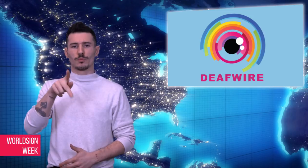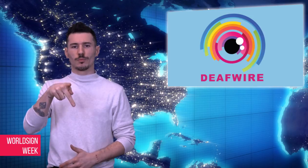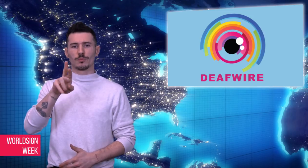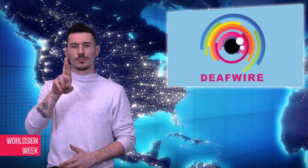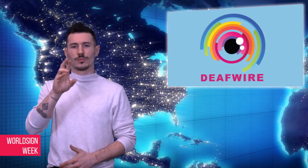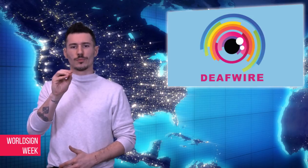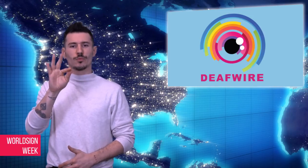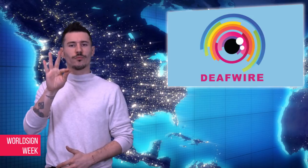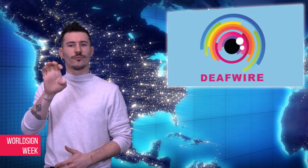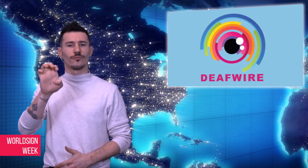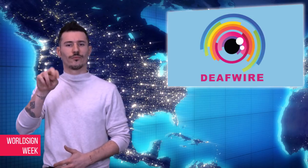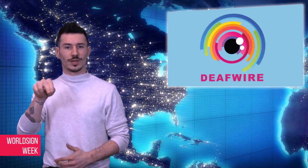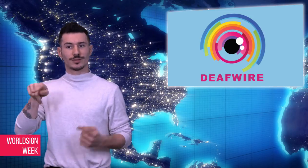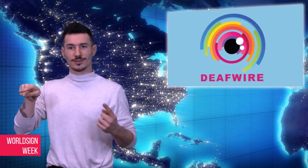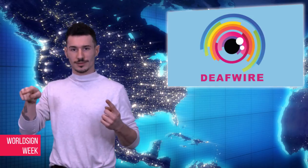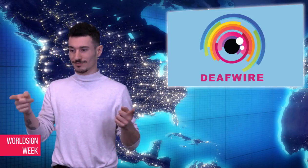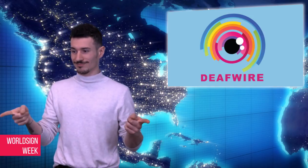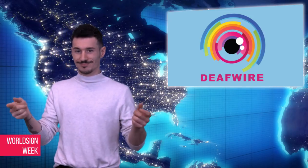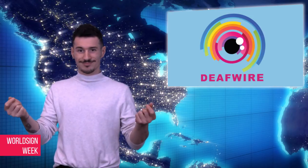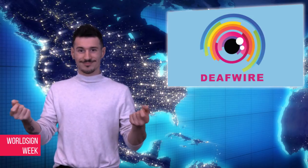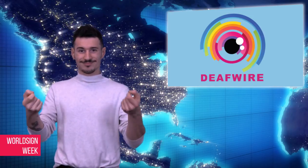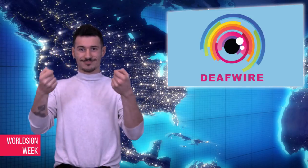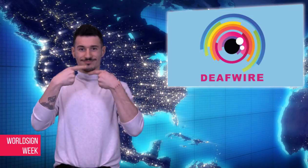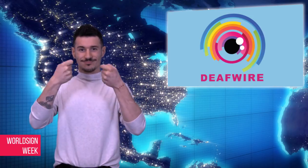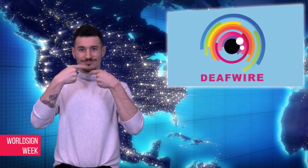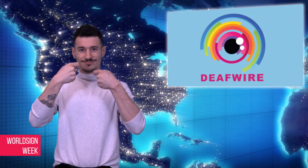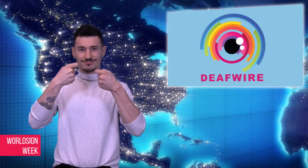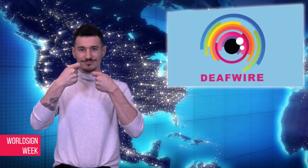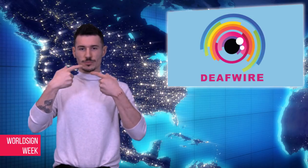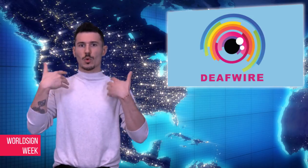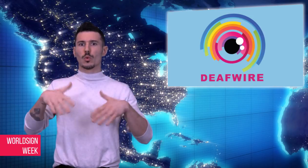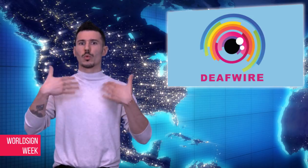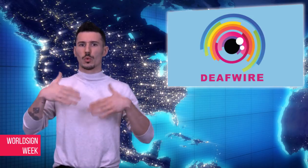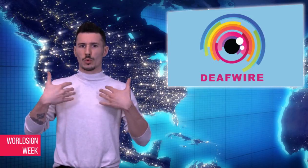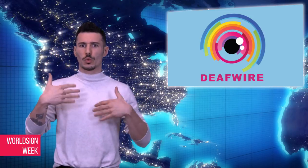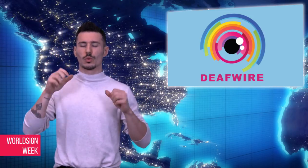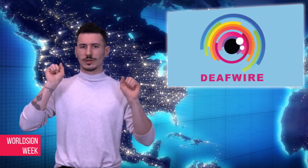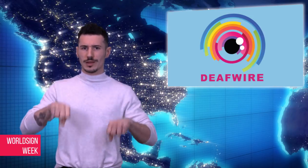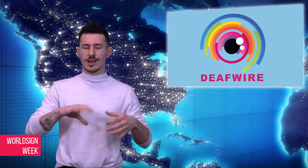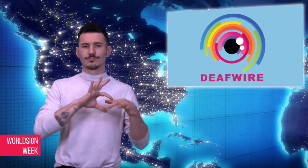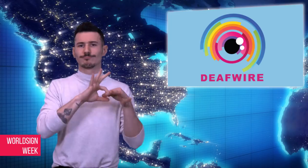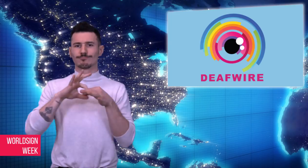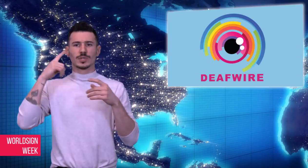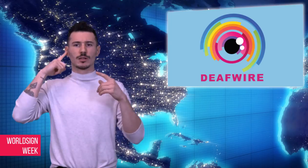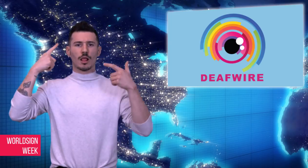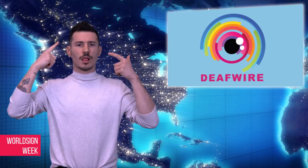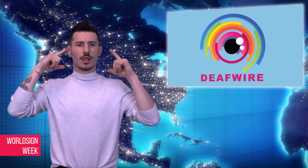combination interferes with the blood flow